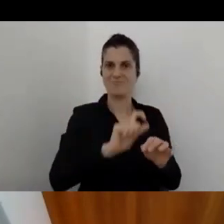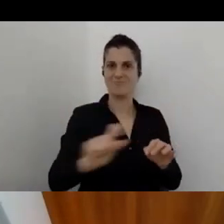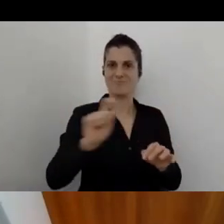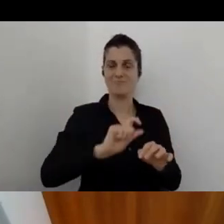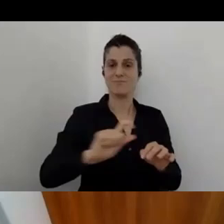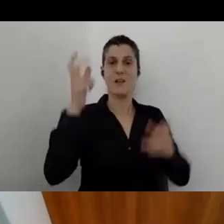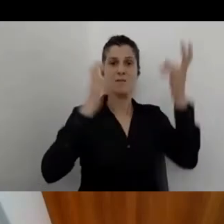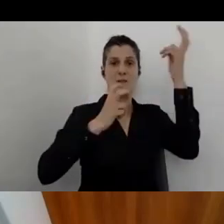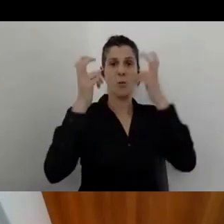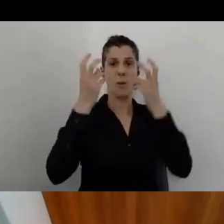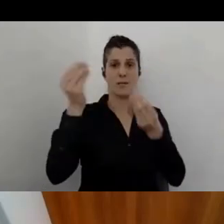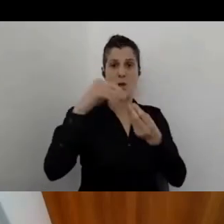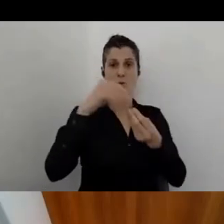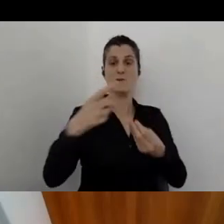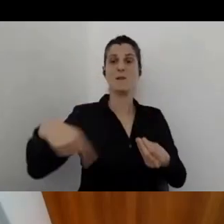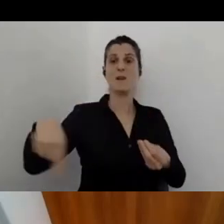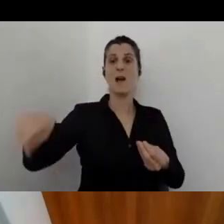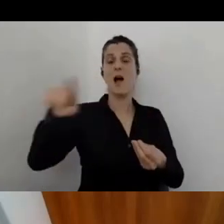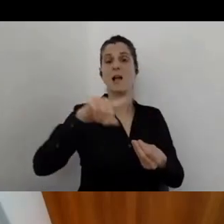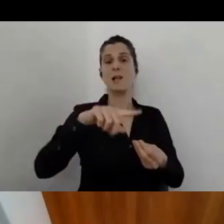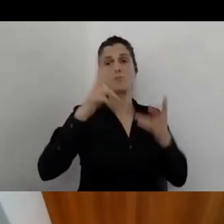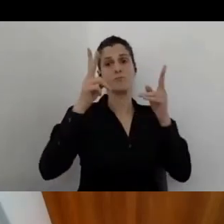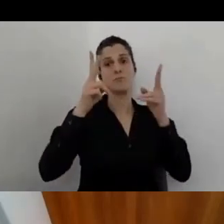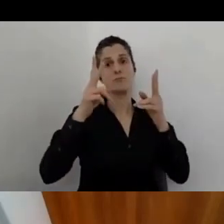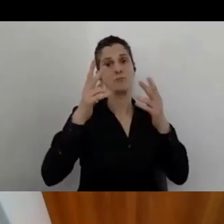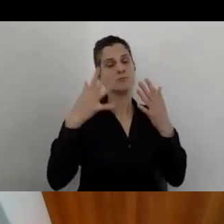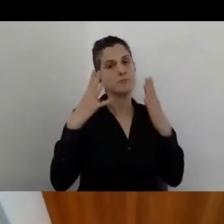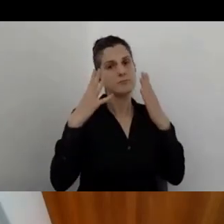You are free to contact us whenever you want.